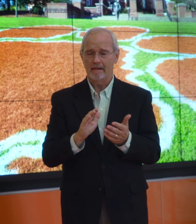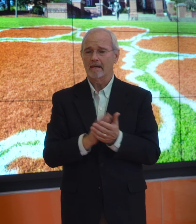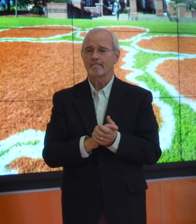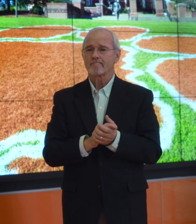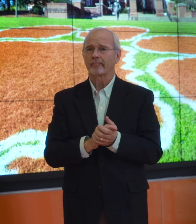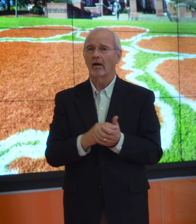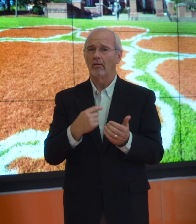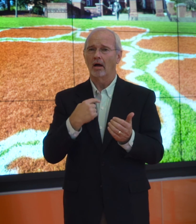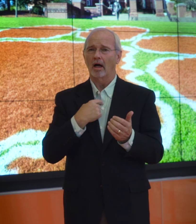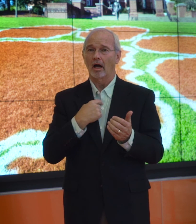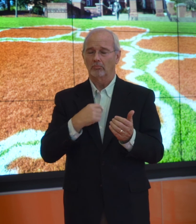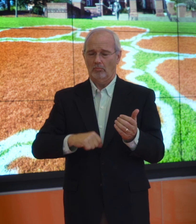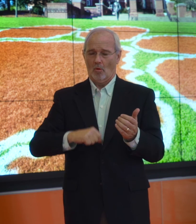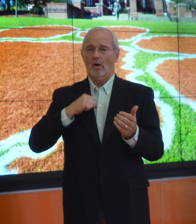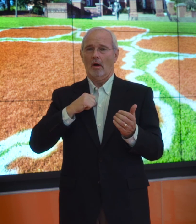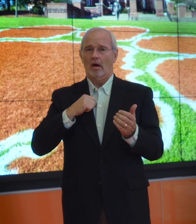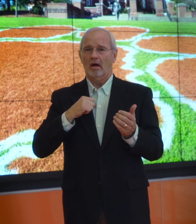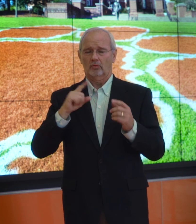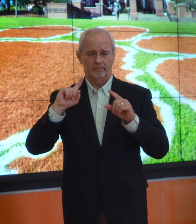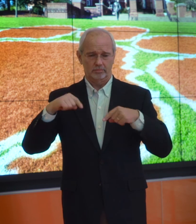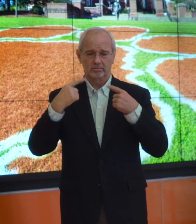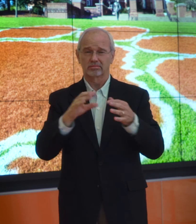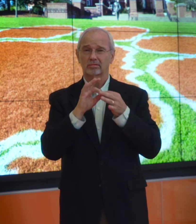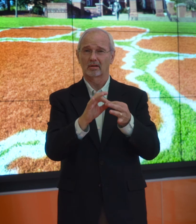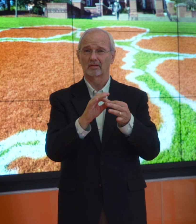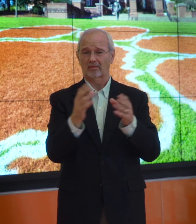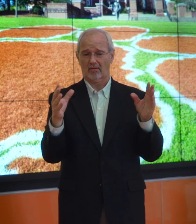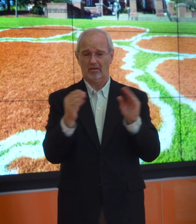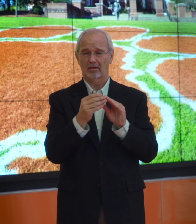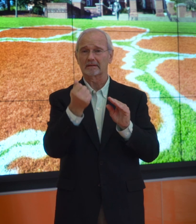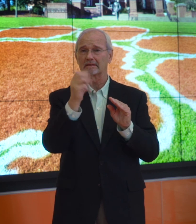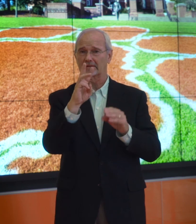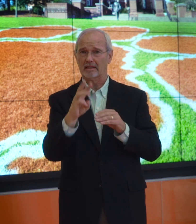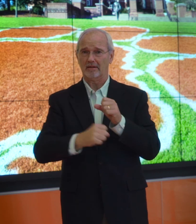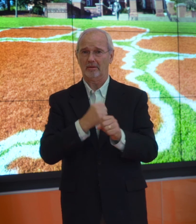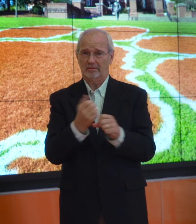I am proud to have been affili- ated with Clemson for 16 years.